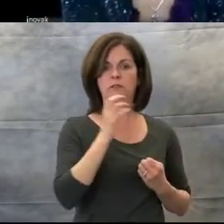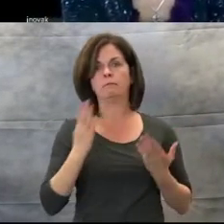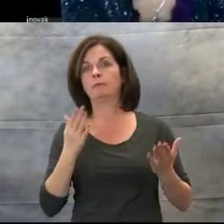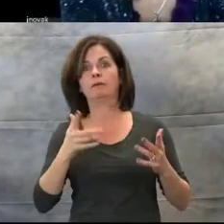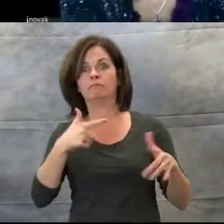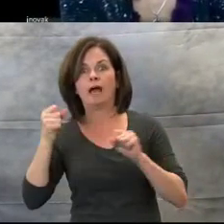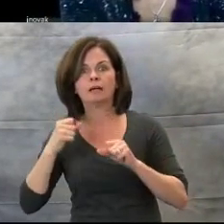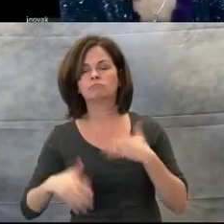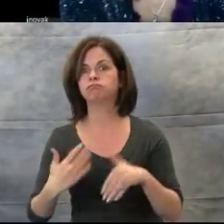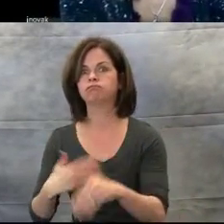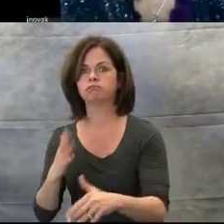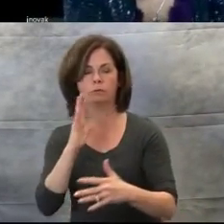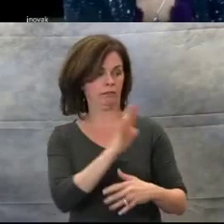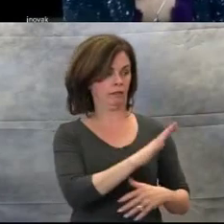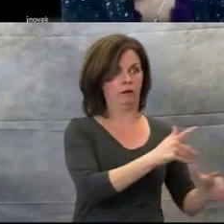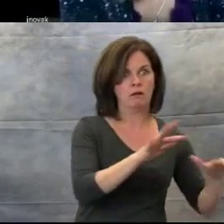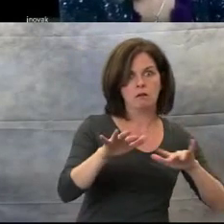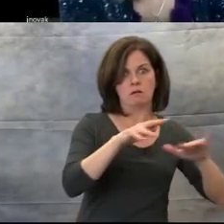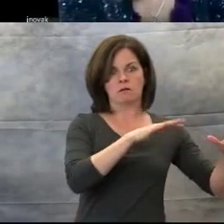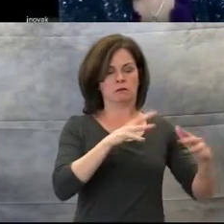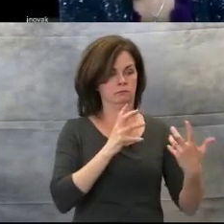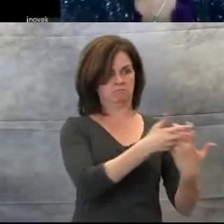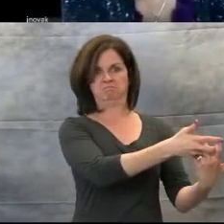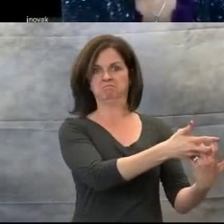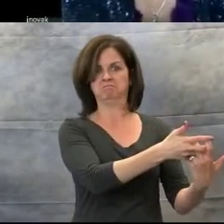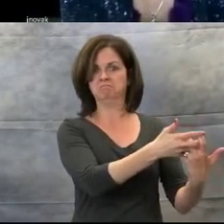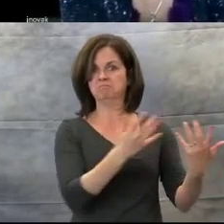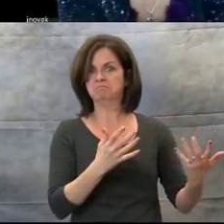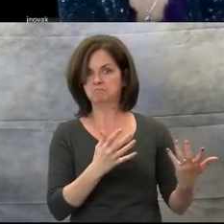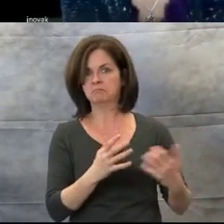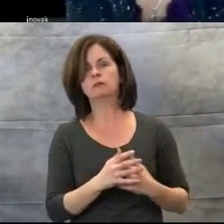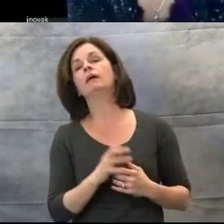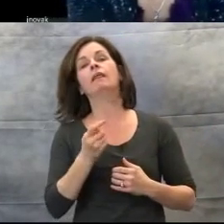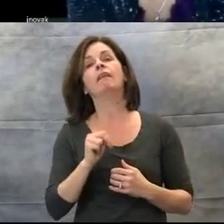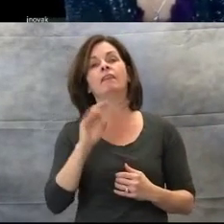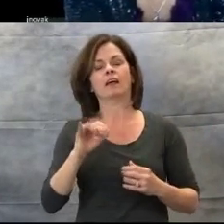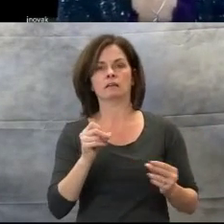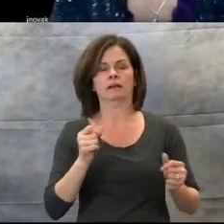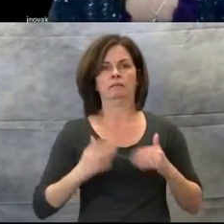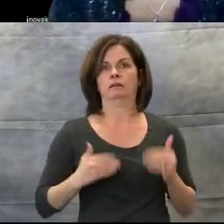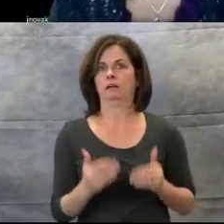Then I slow down the tempo and the rhythm of the song and I go to the next parts.